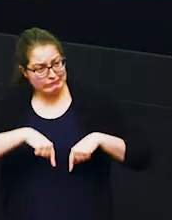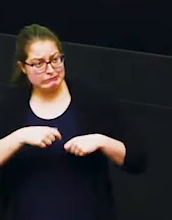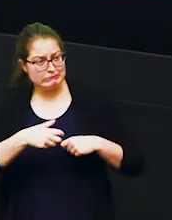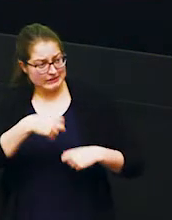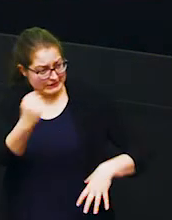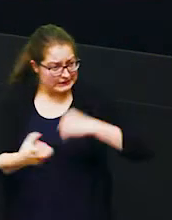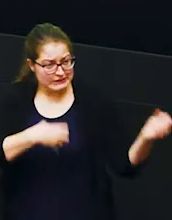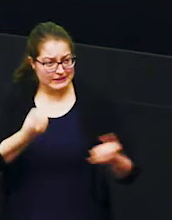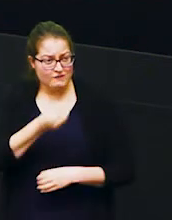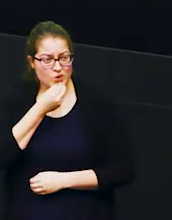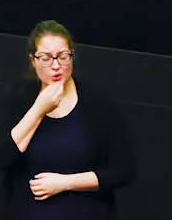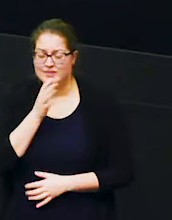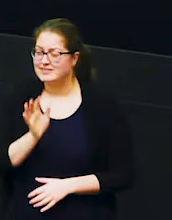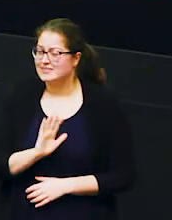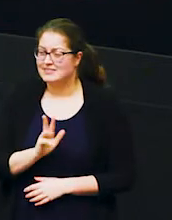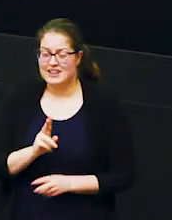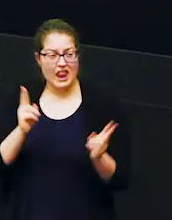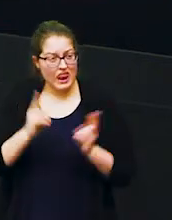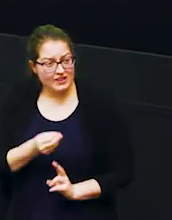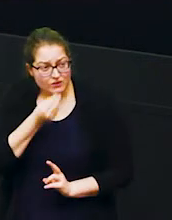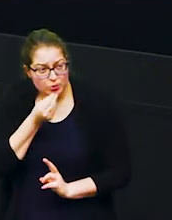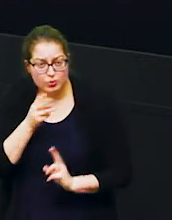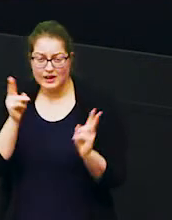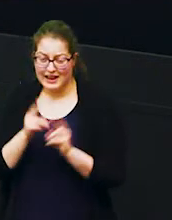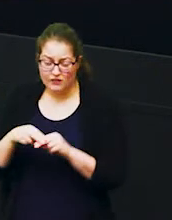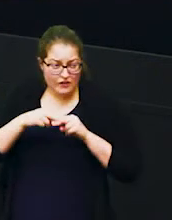their crops because that's less for them and their families to eat at that time